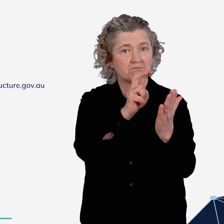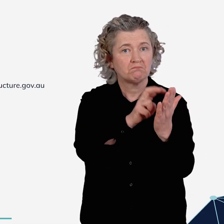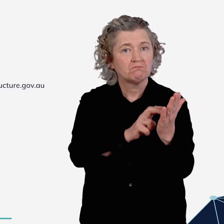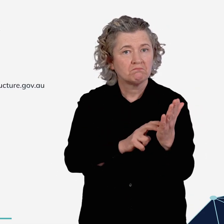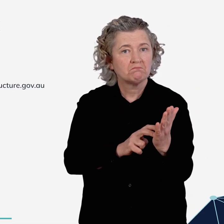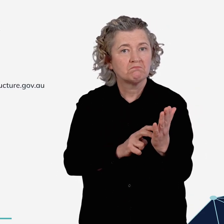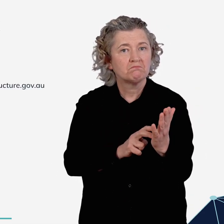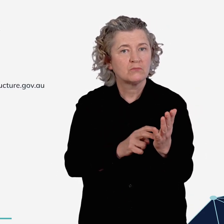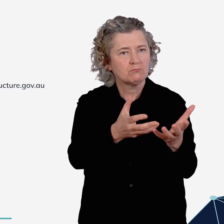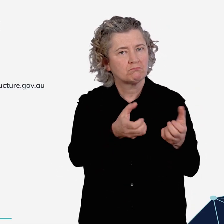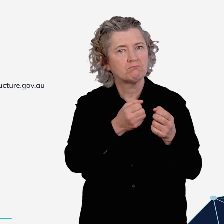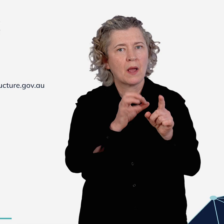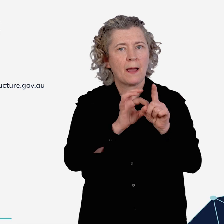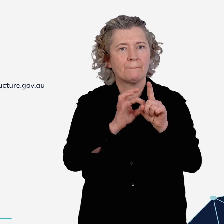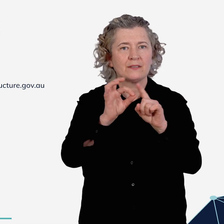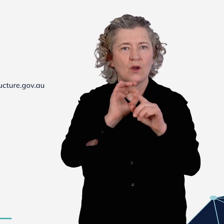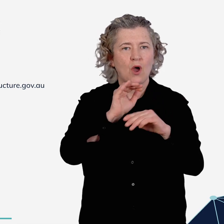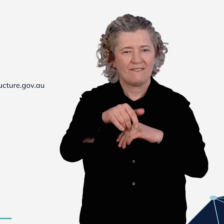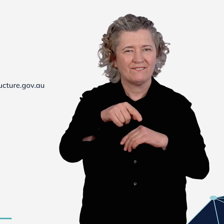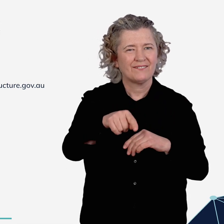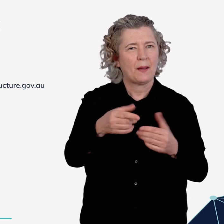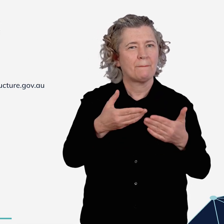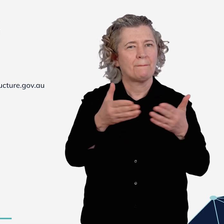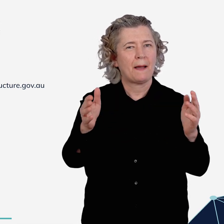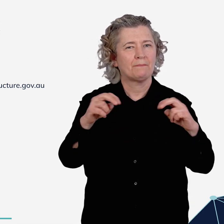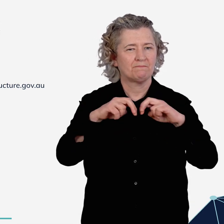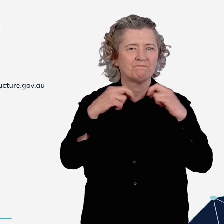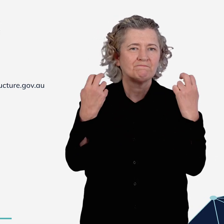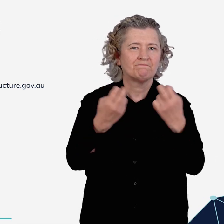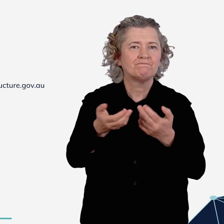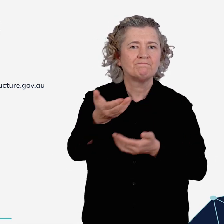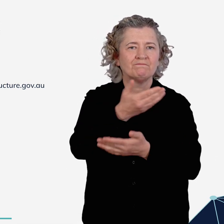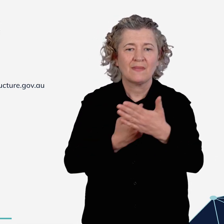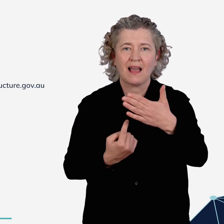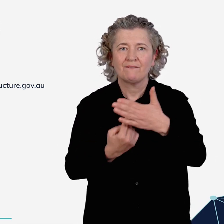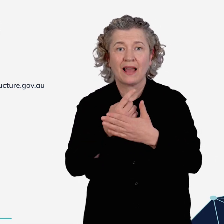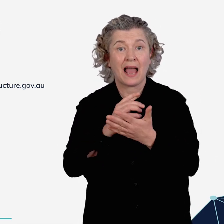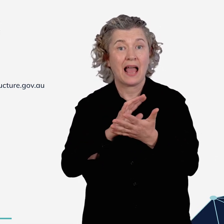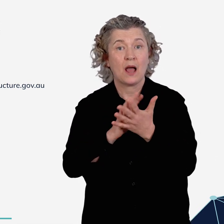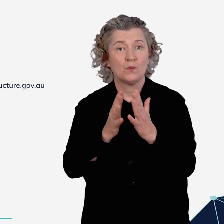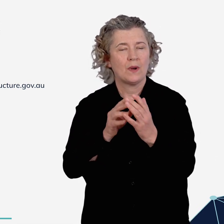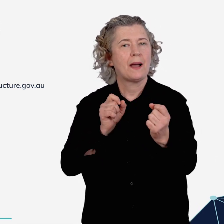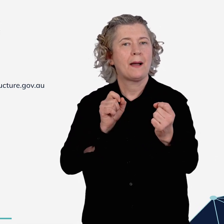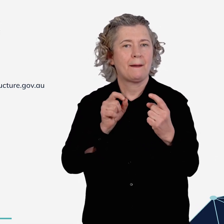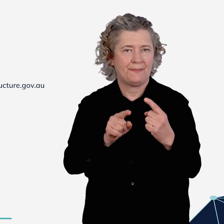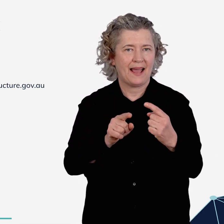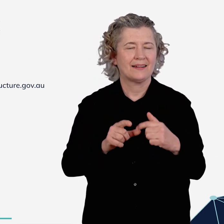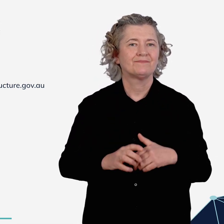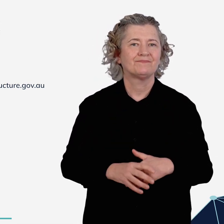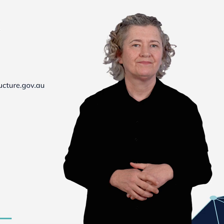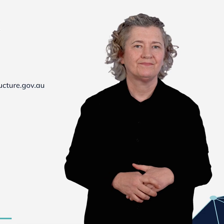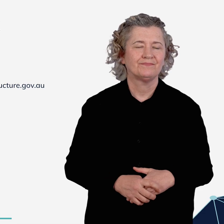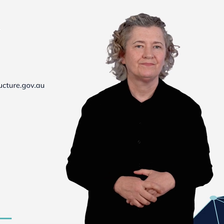You can register to receive updates on the public consultation events by emailing